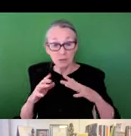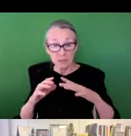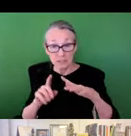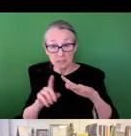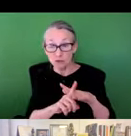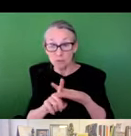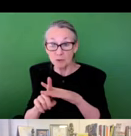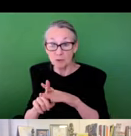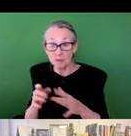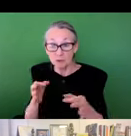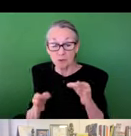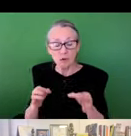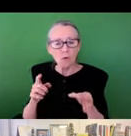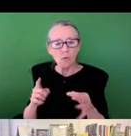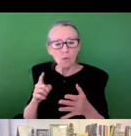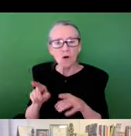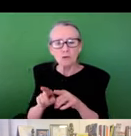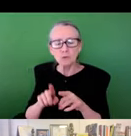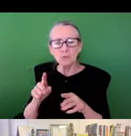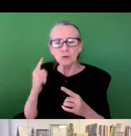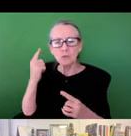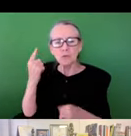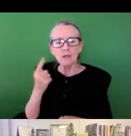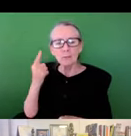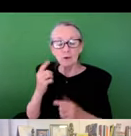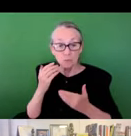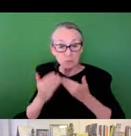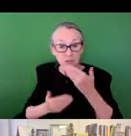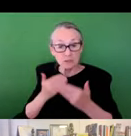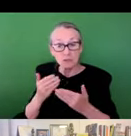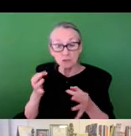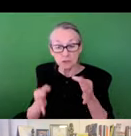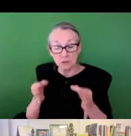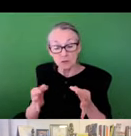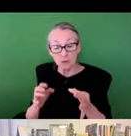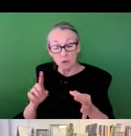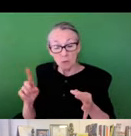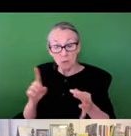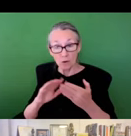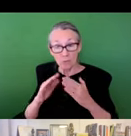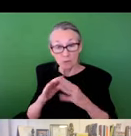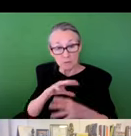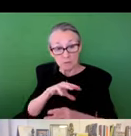So moving from distributive justice, we also think about procedural justice and a process